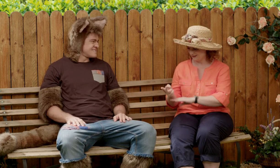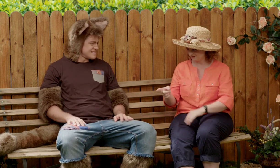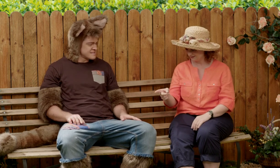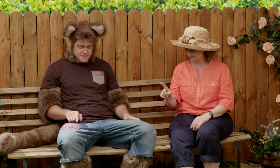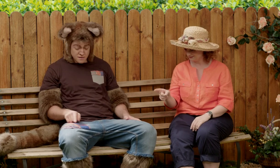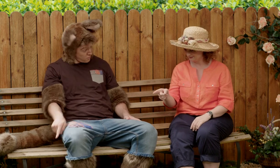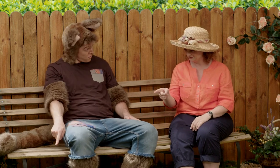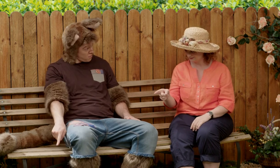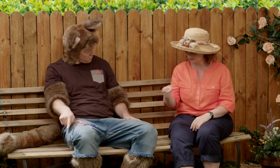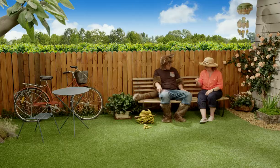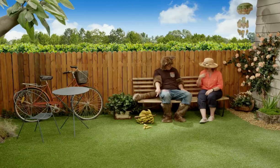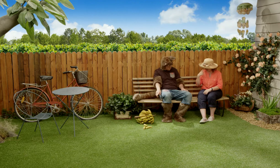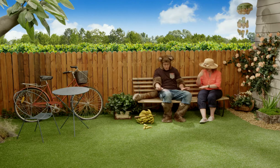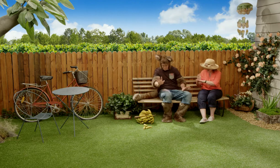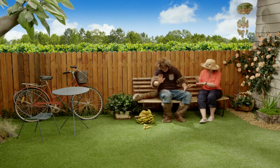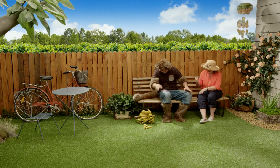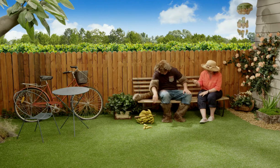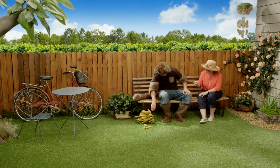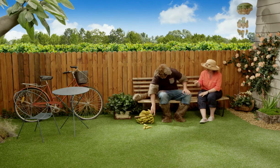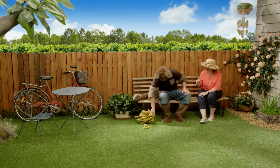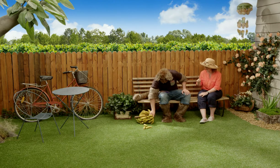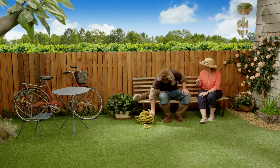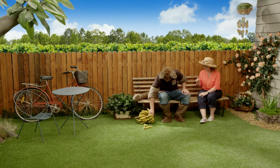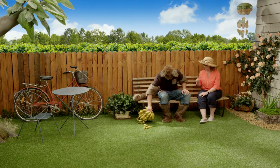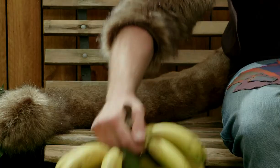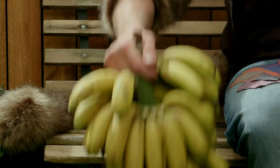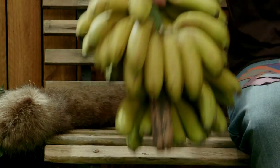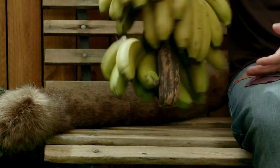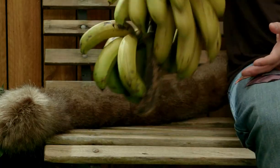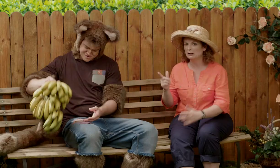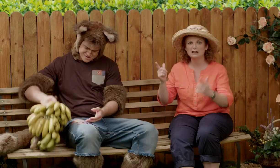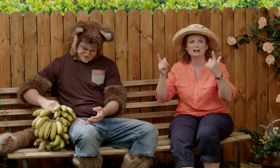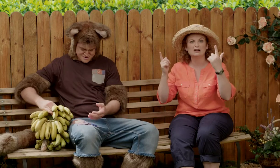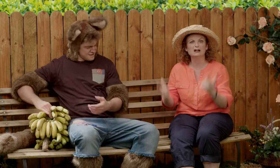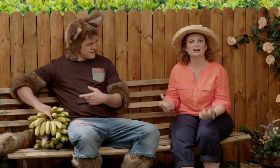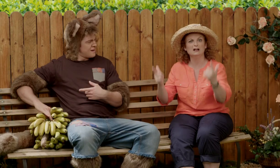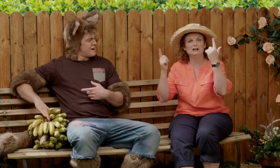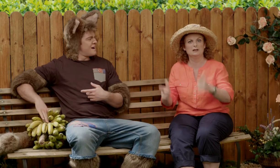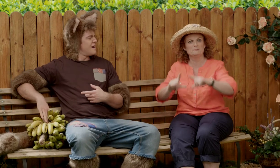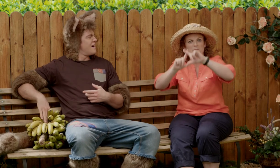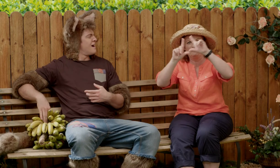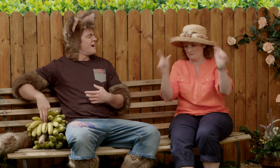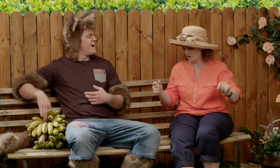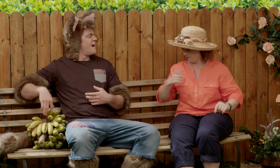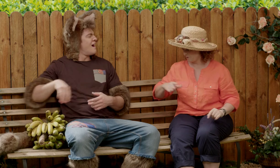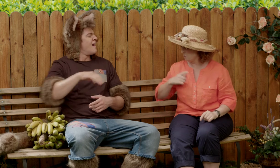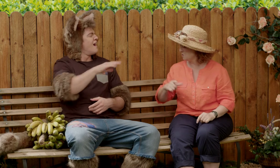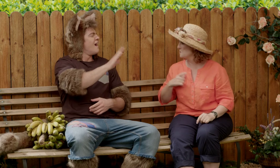Possum, what are they for? Those…? Oh. That’s a lot of bananas!